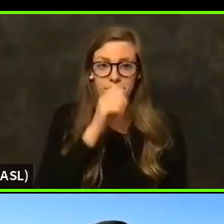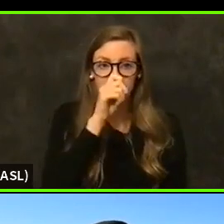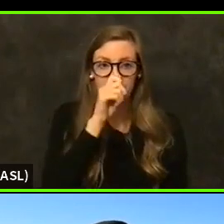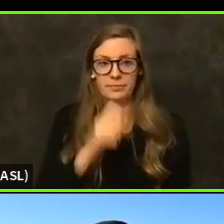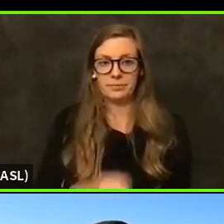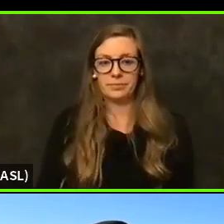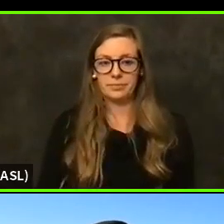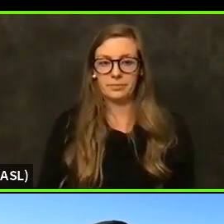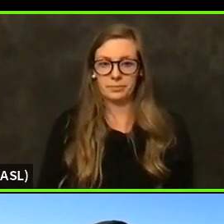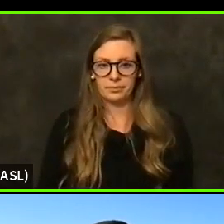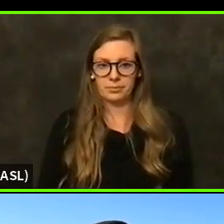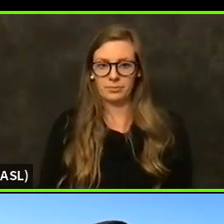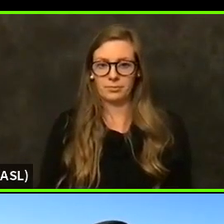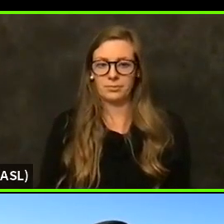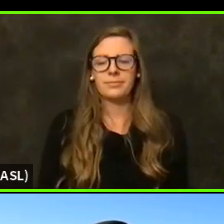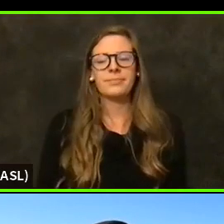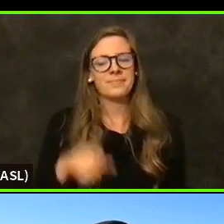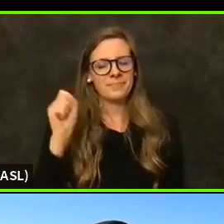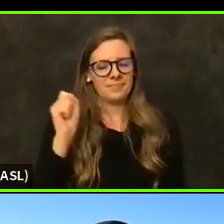Yes, and we experienced this with with the